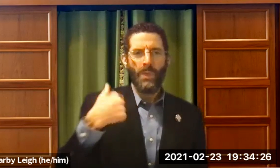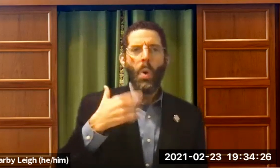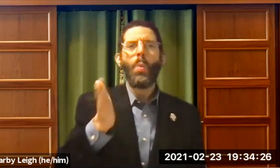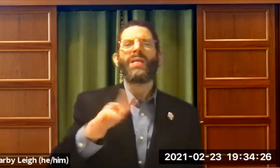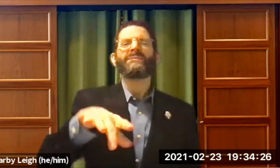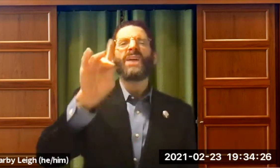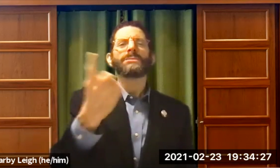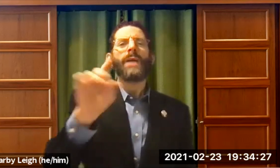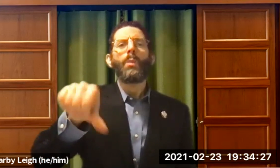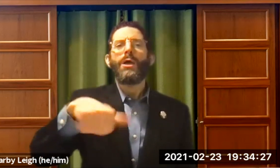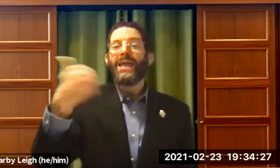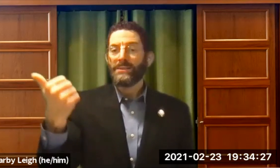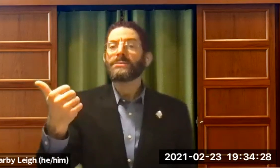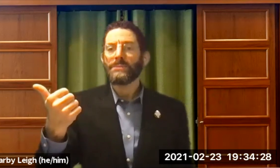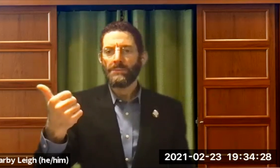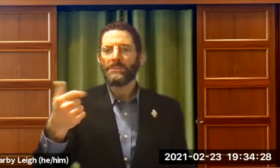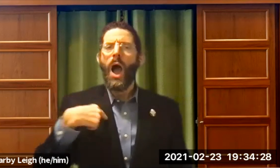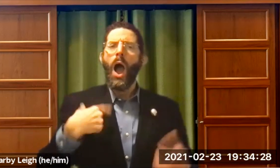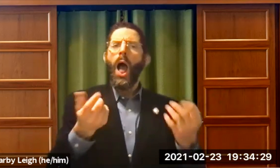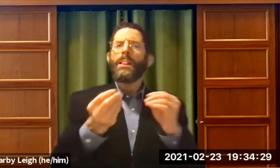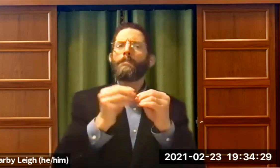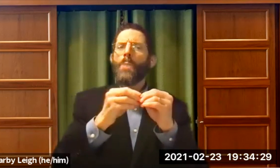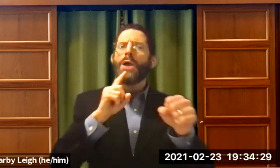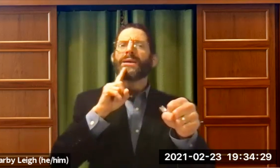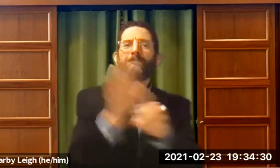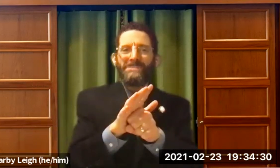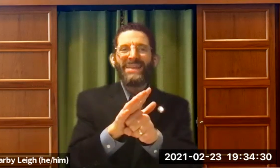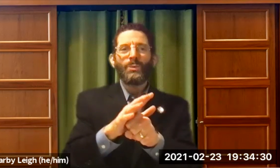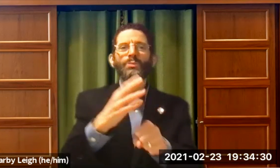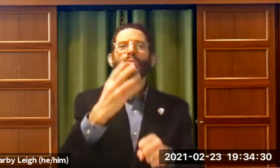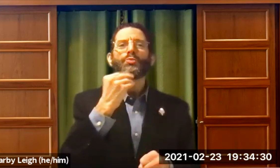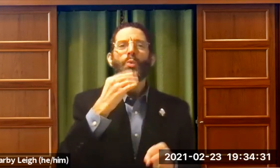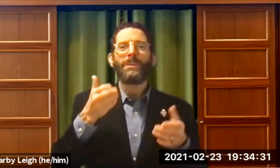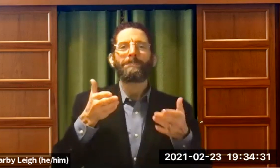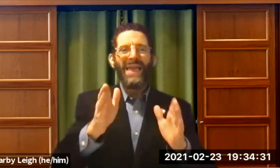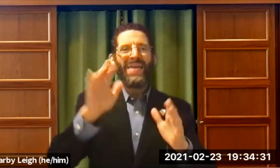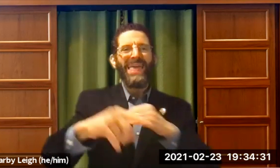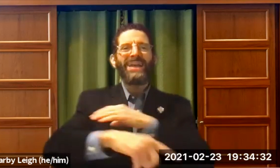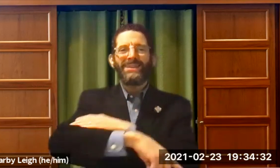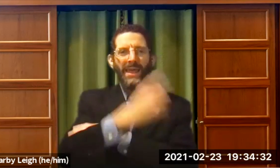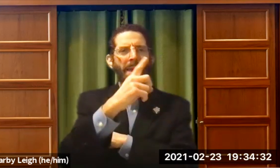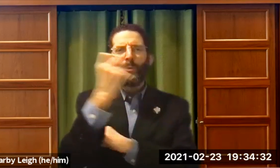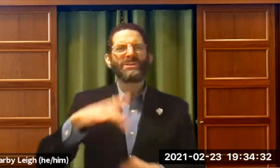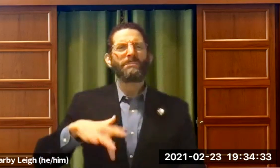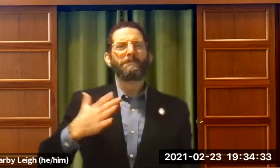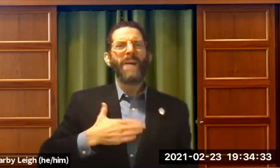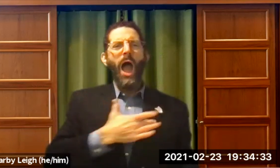people like me. We will find another way. I am even more committed to the Jewish path.